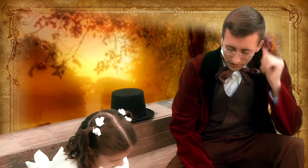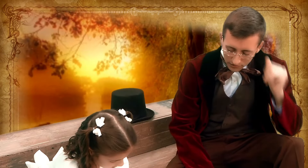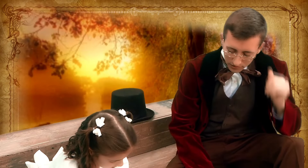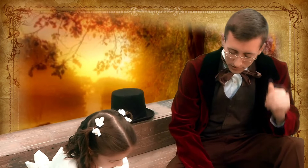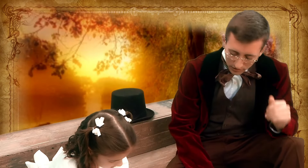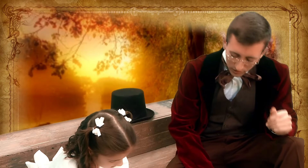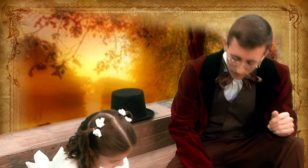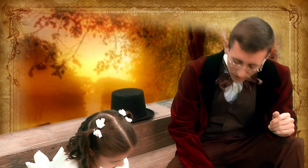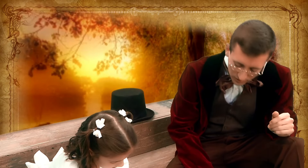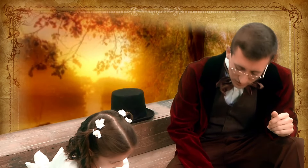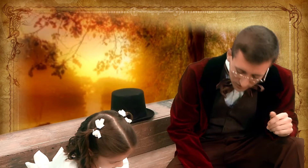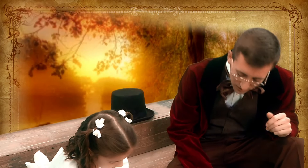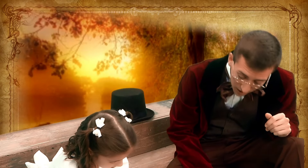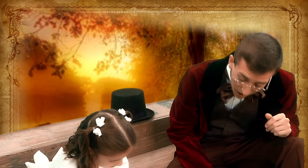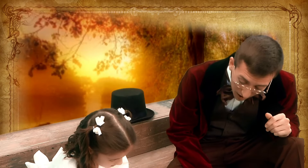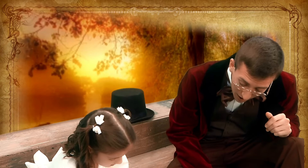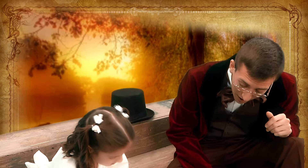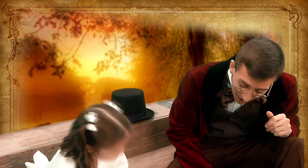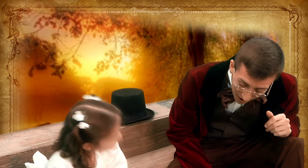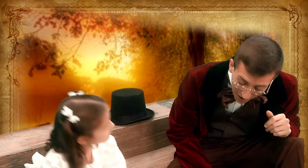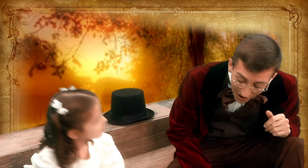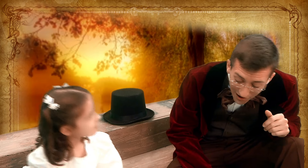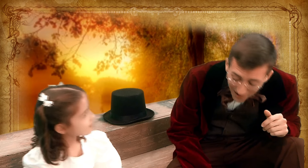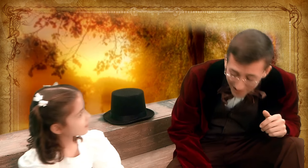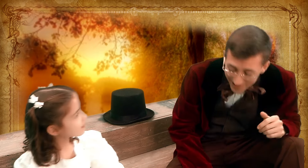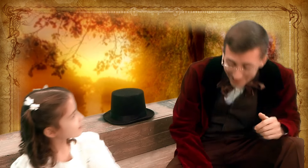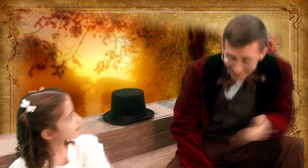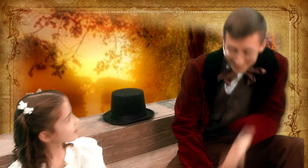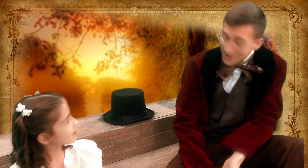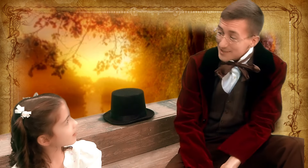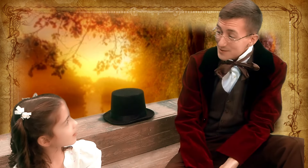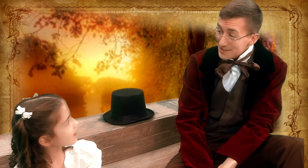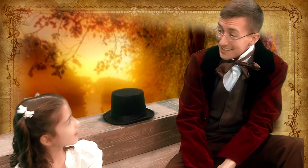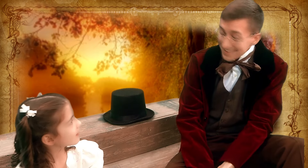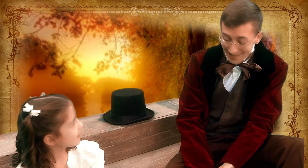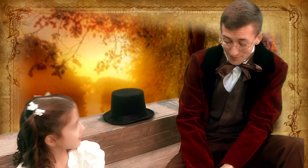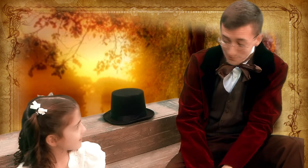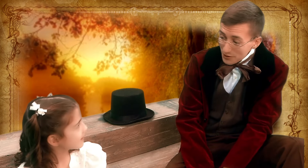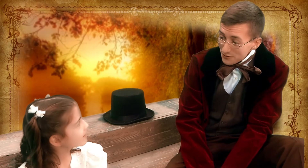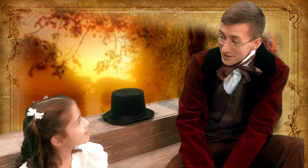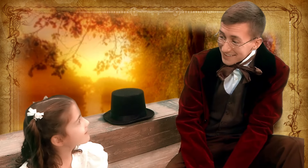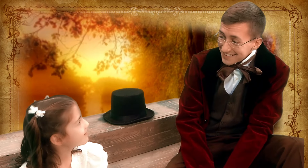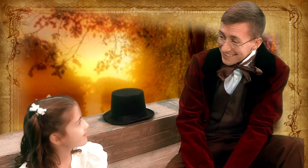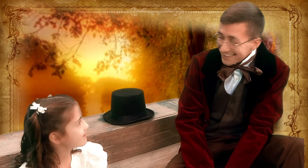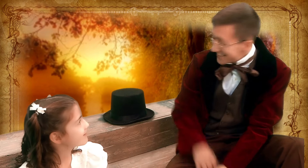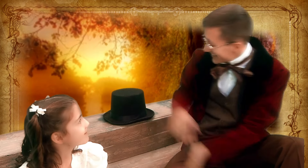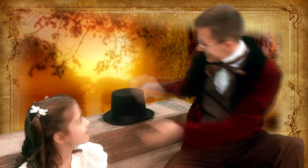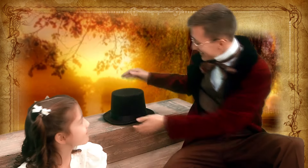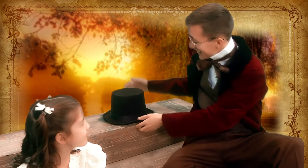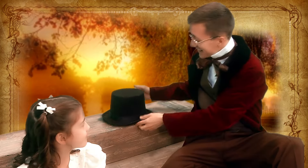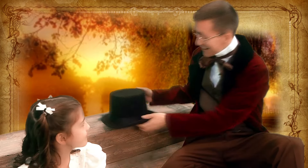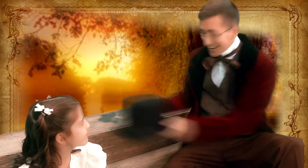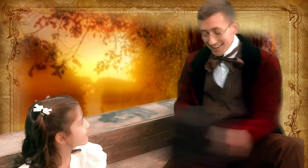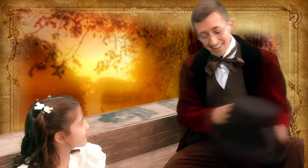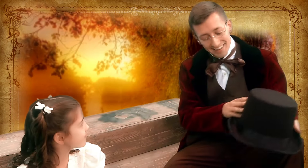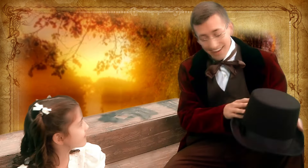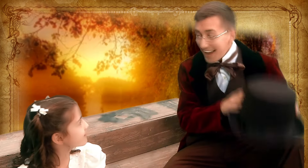You did it! That was perfect!